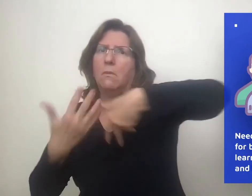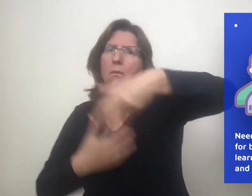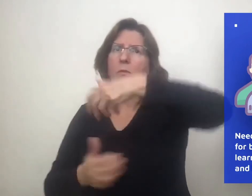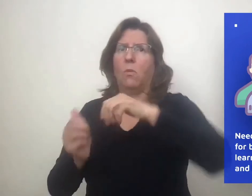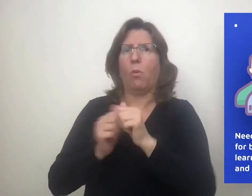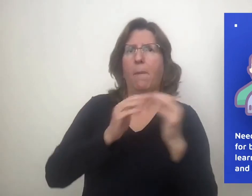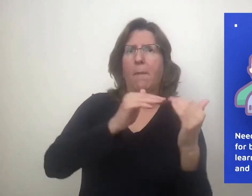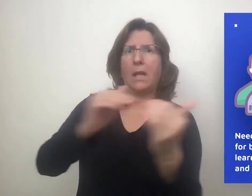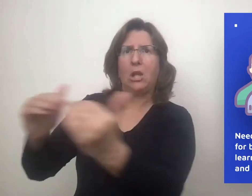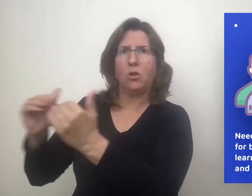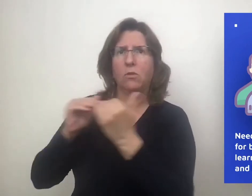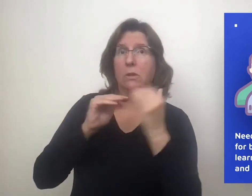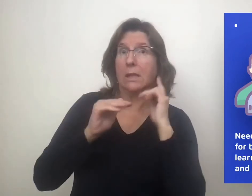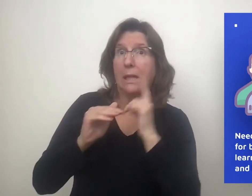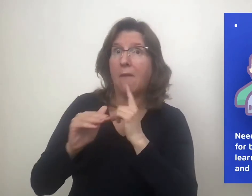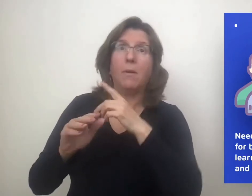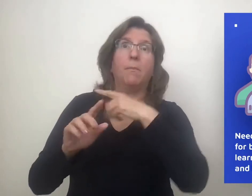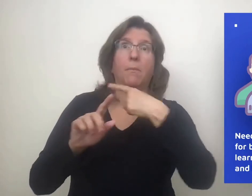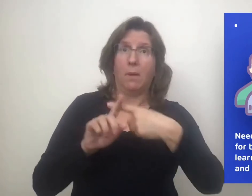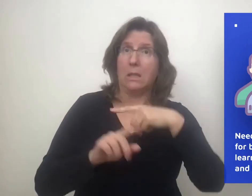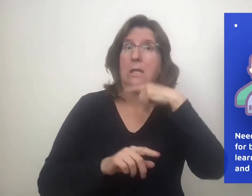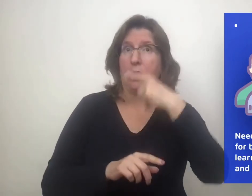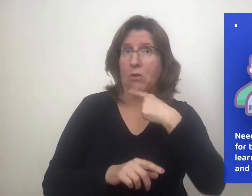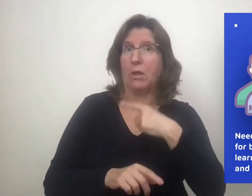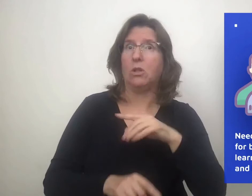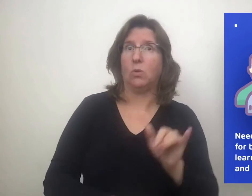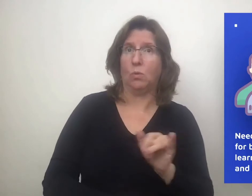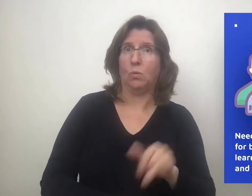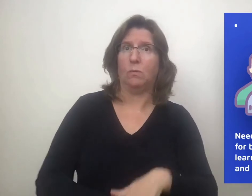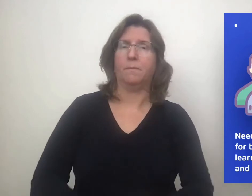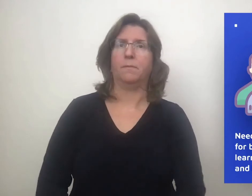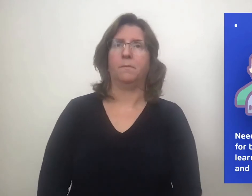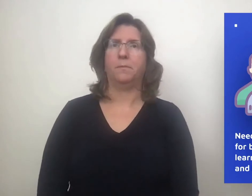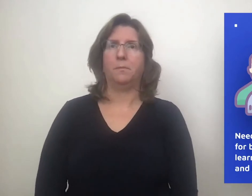and learning with deaf and hearing peers.